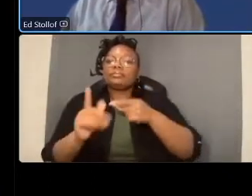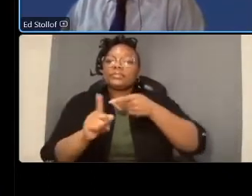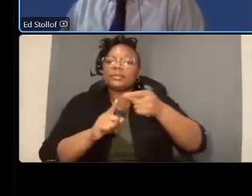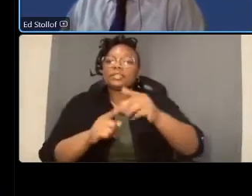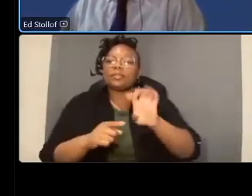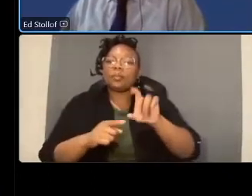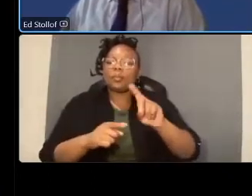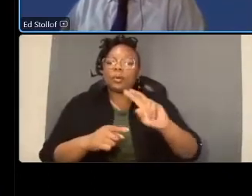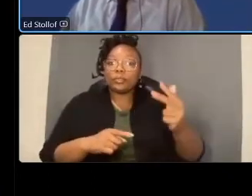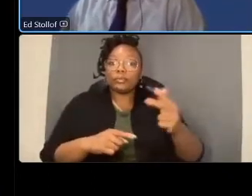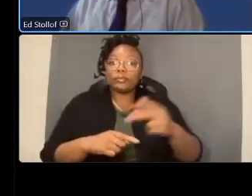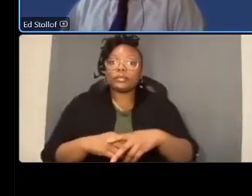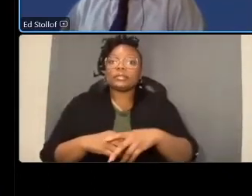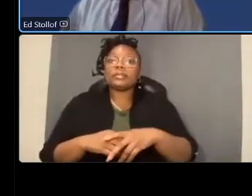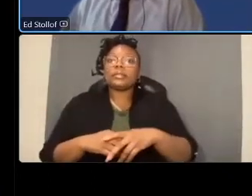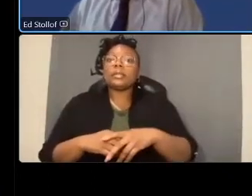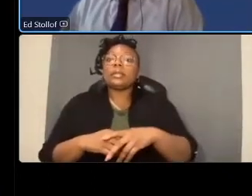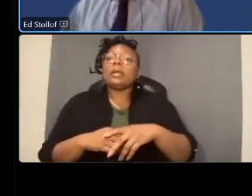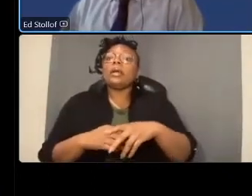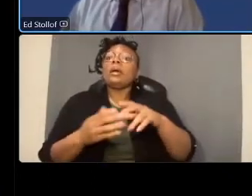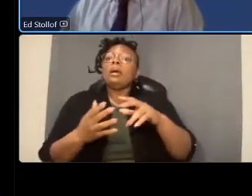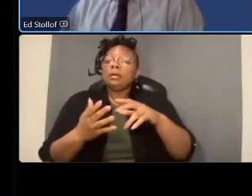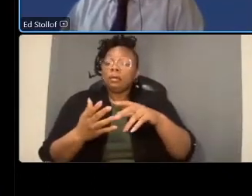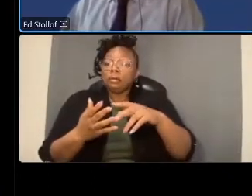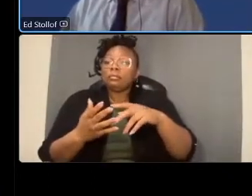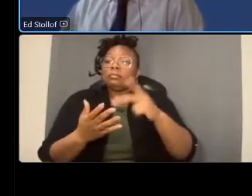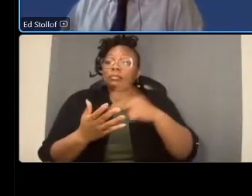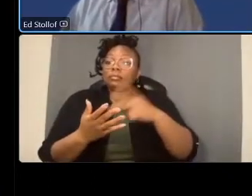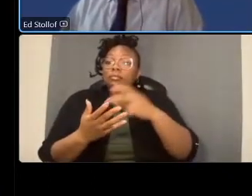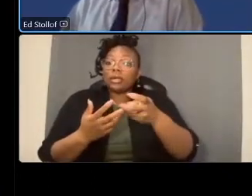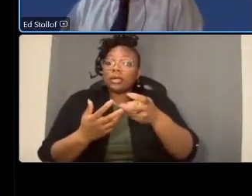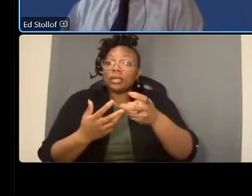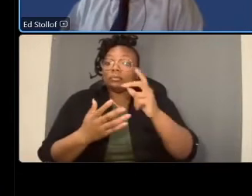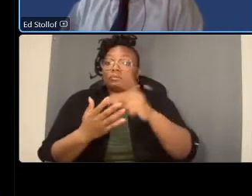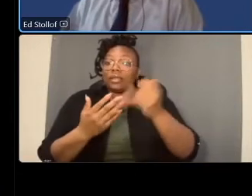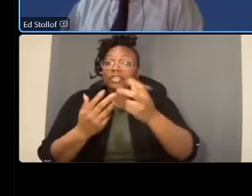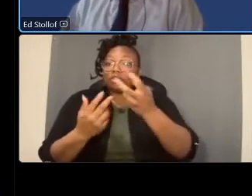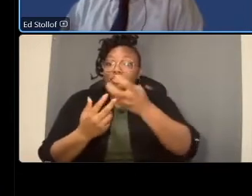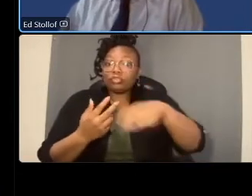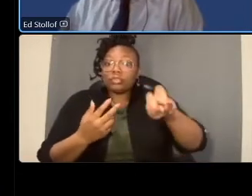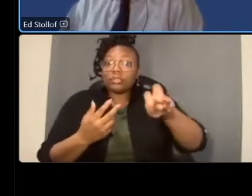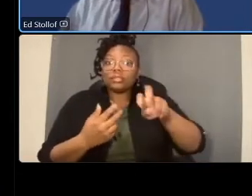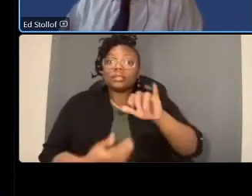when the project transitions to the design phase yvonne felwell and gourmet tesla michael